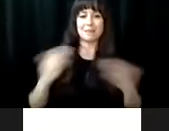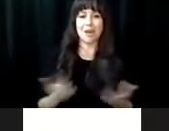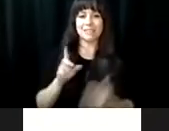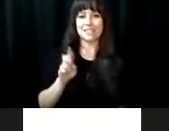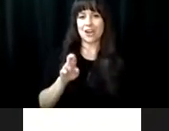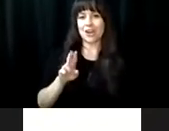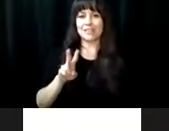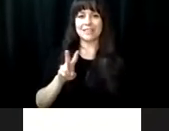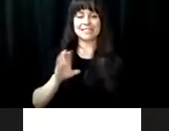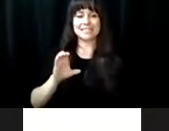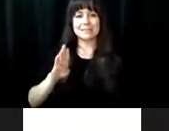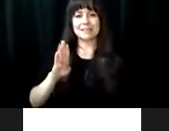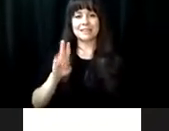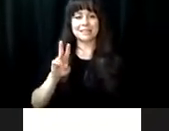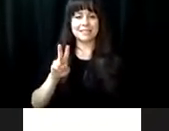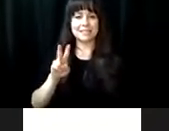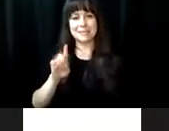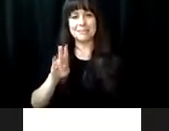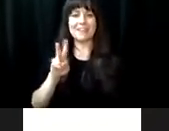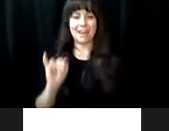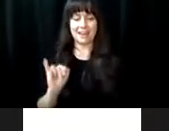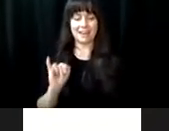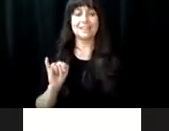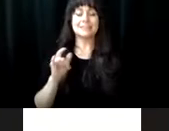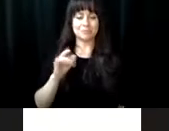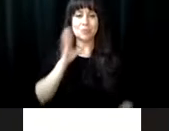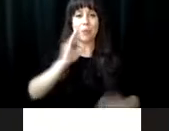of the dynamic programs available at D